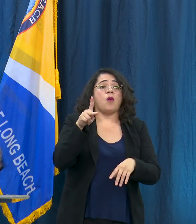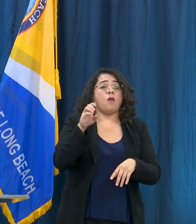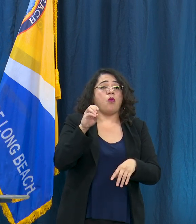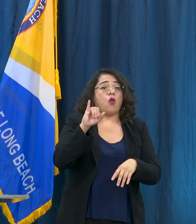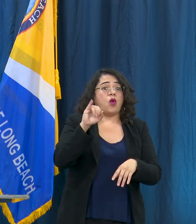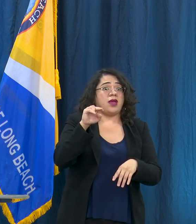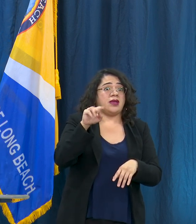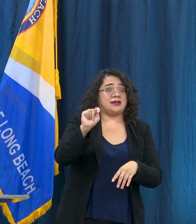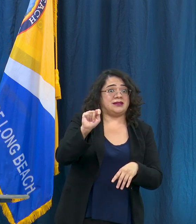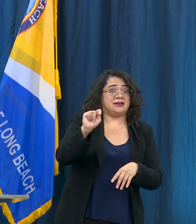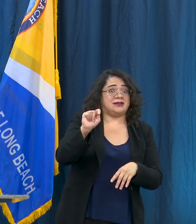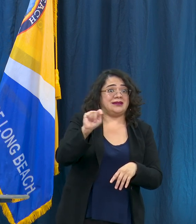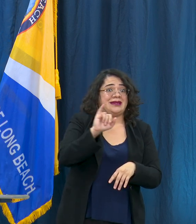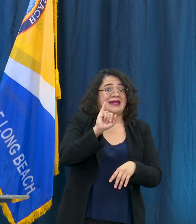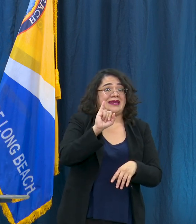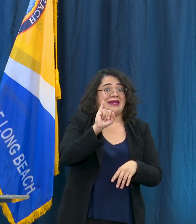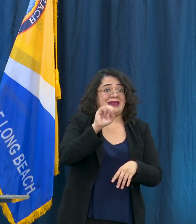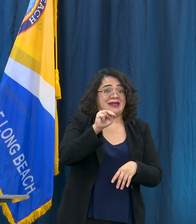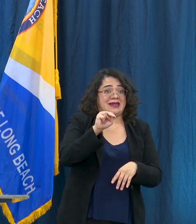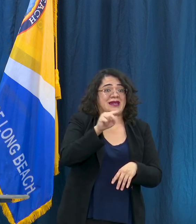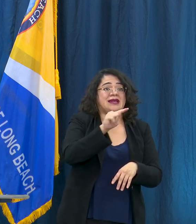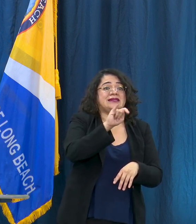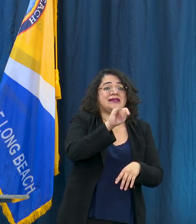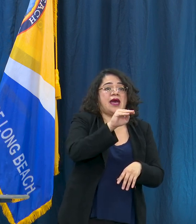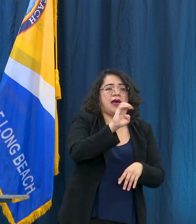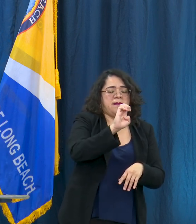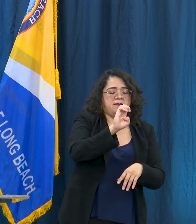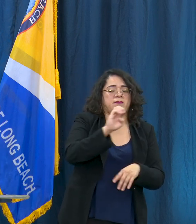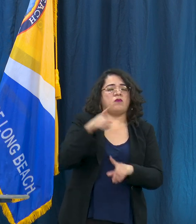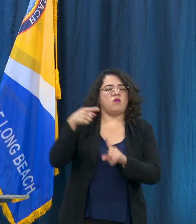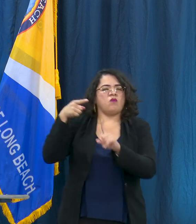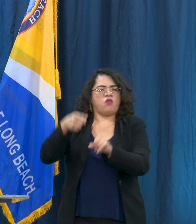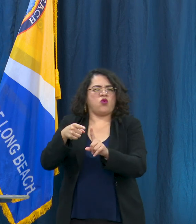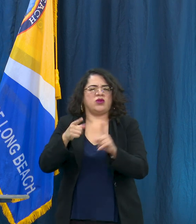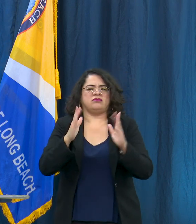that's done in partnership with the federal government and our regional